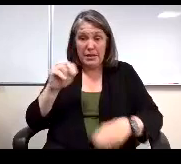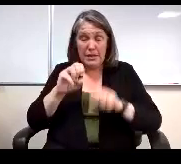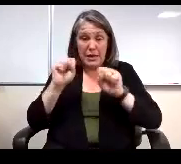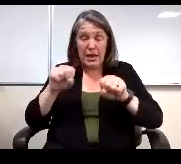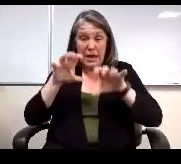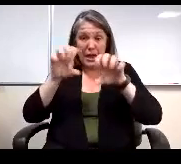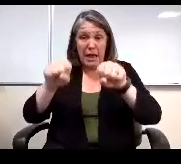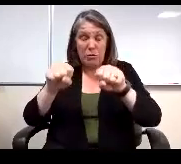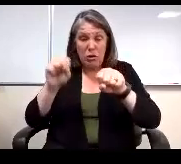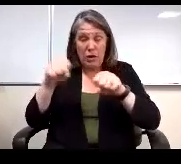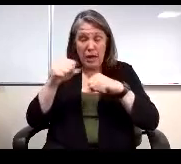Yes.